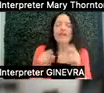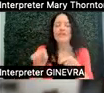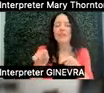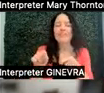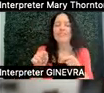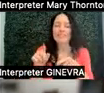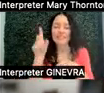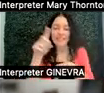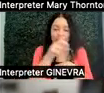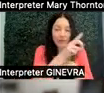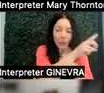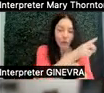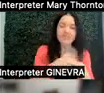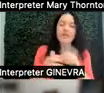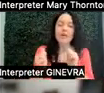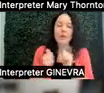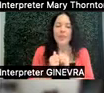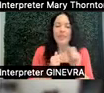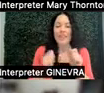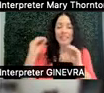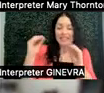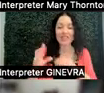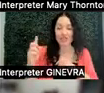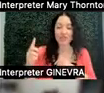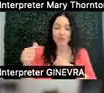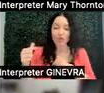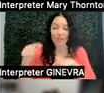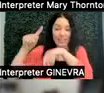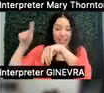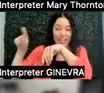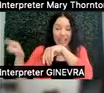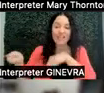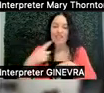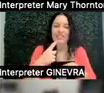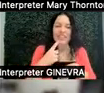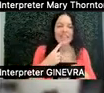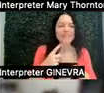telling the t-rex, "looks like it'll be another F in class participation, Rex!"